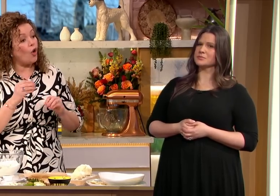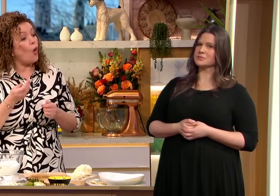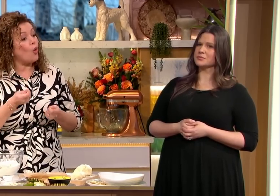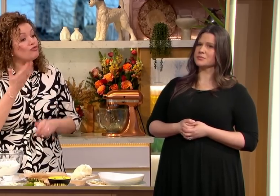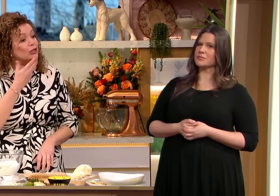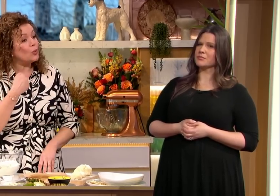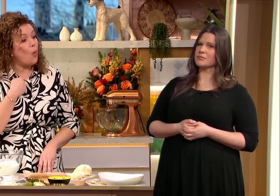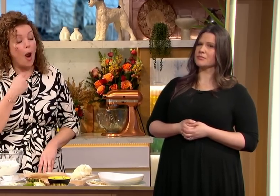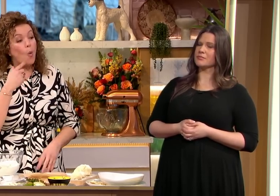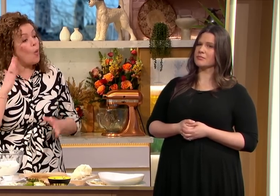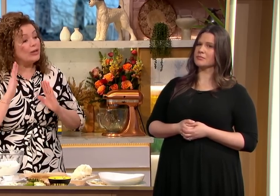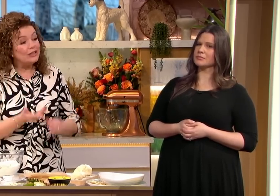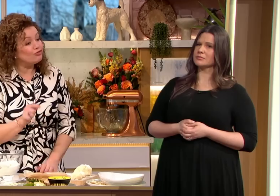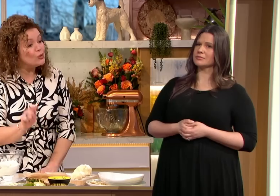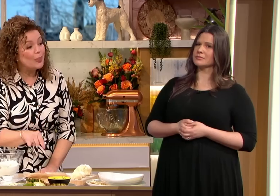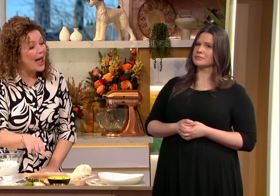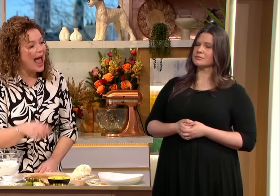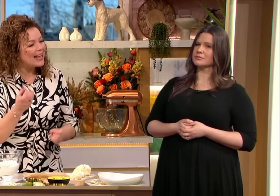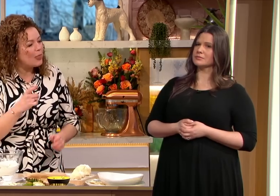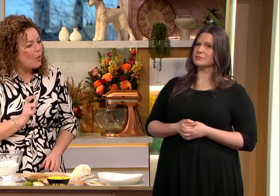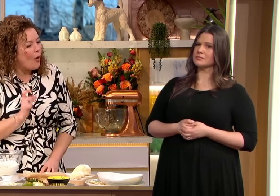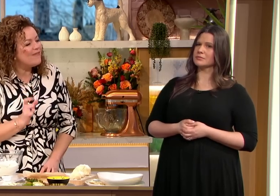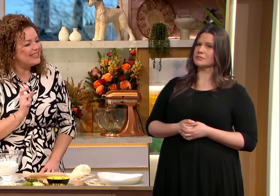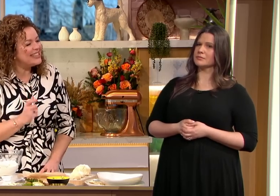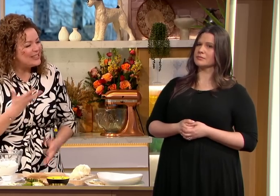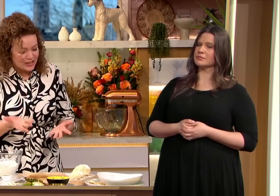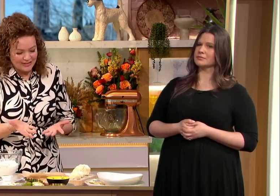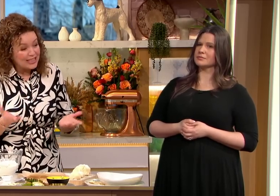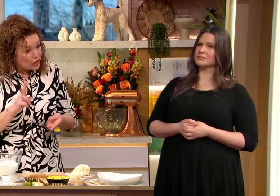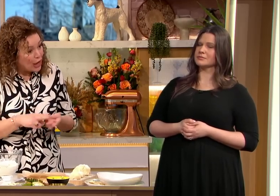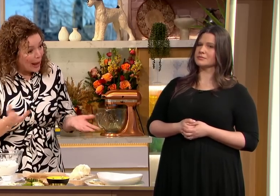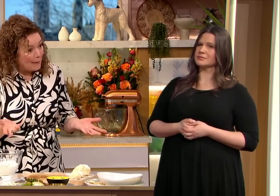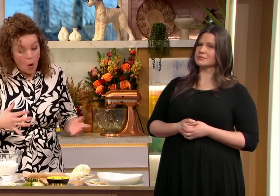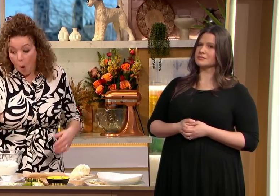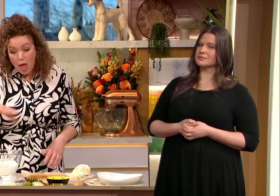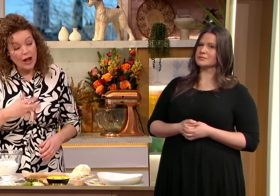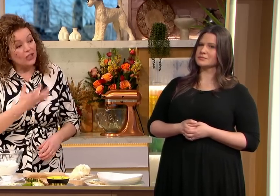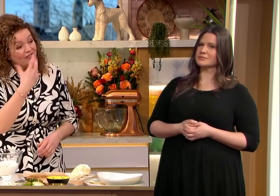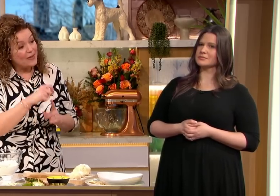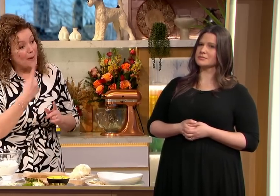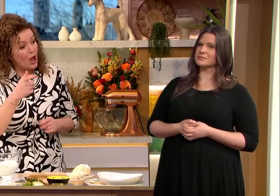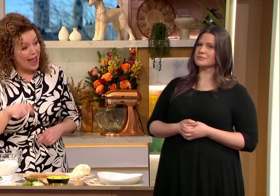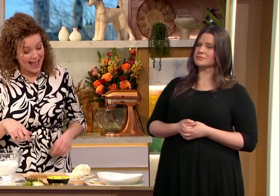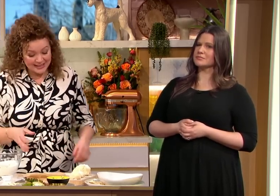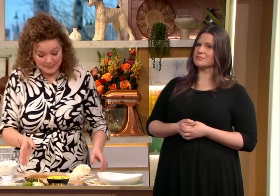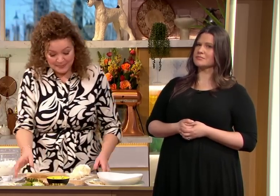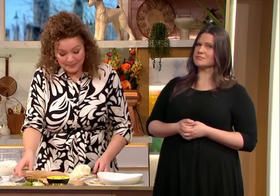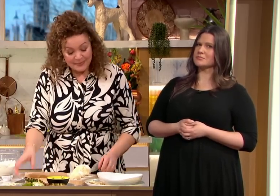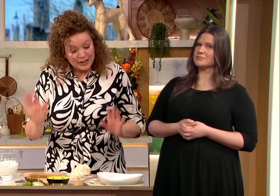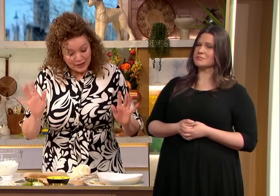us and when I teach in the cookery school as well I'm always introducing flatbread I think it's a really nice confidence yeah it's nice and cheap to make as well yeah yeah yeah